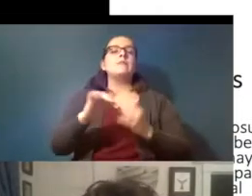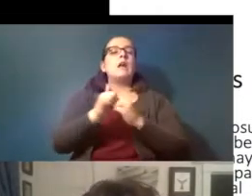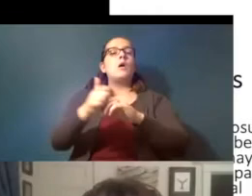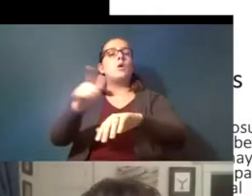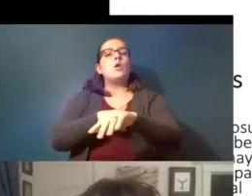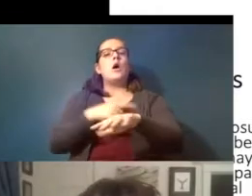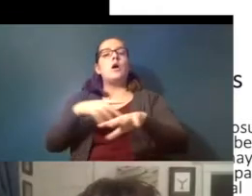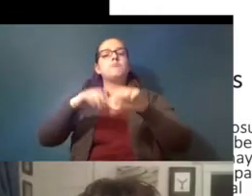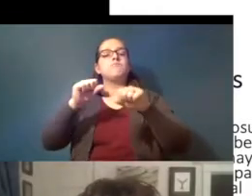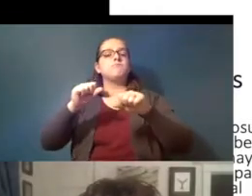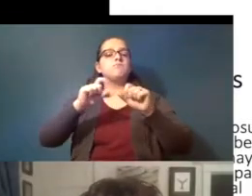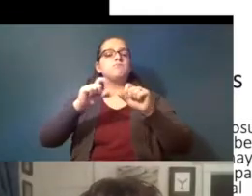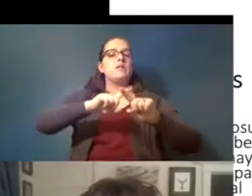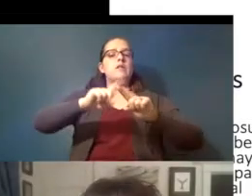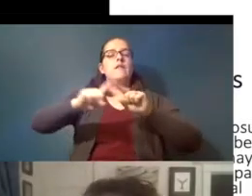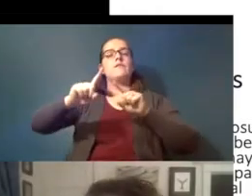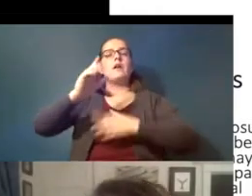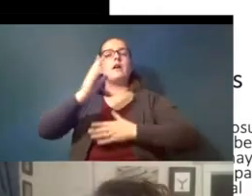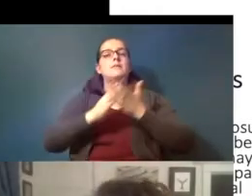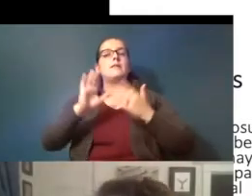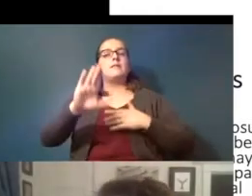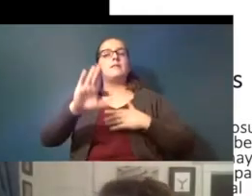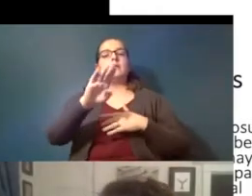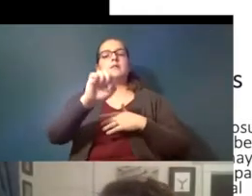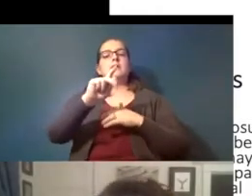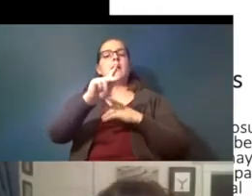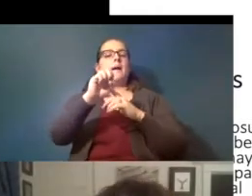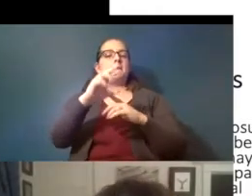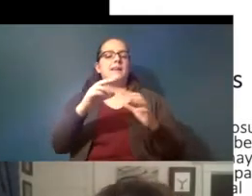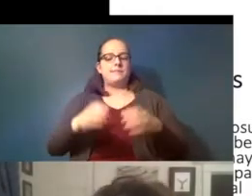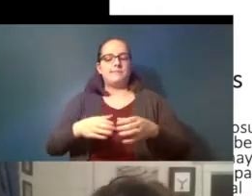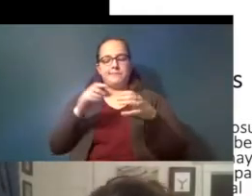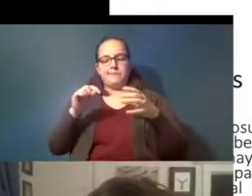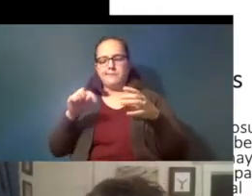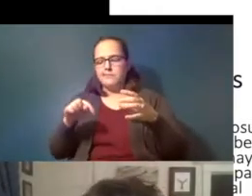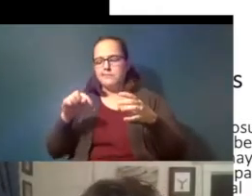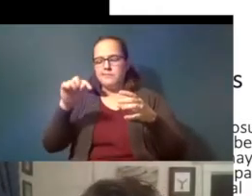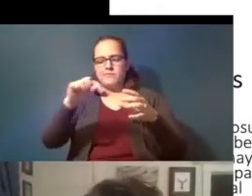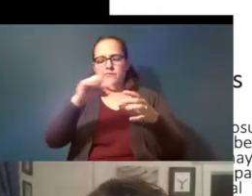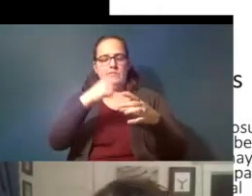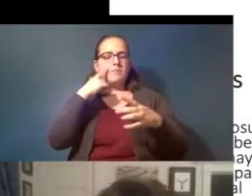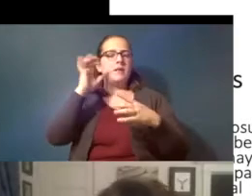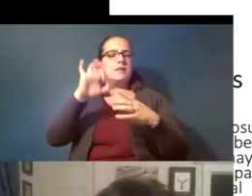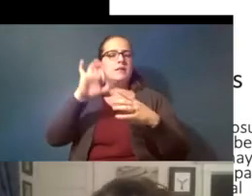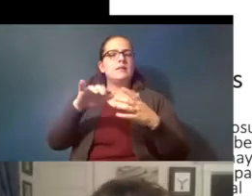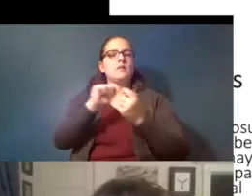parts of their of their beaker because that can affect that that can translate to changes in how